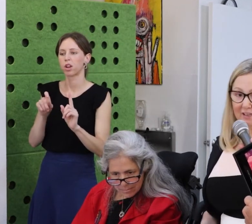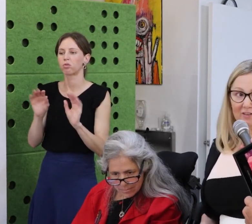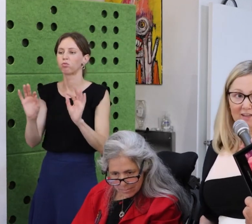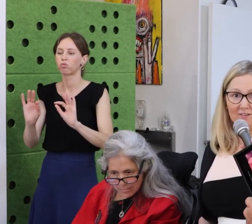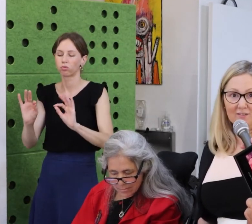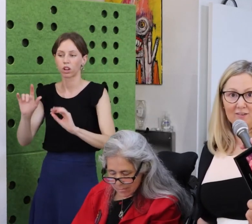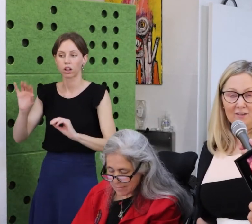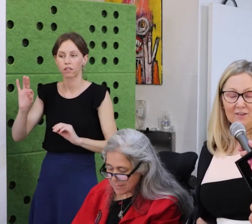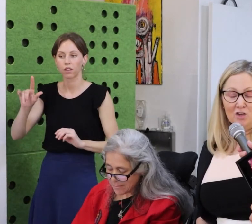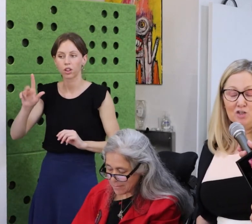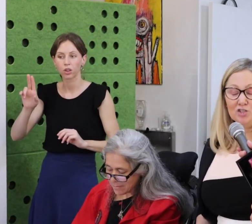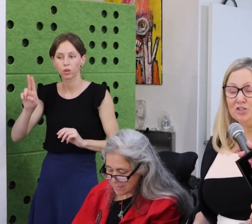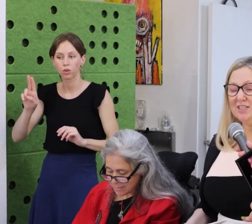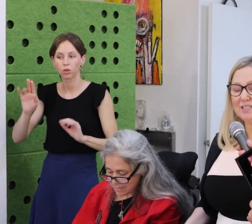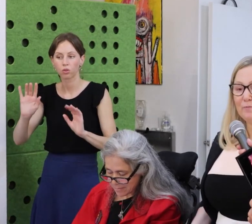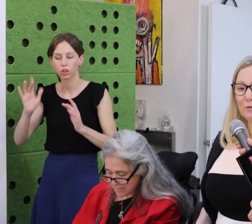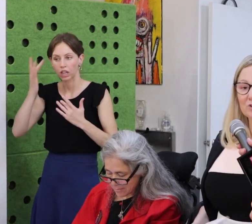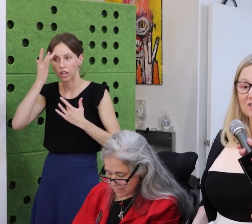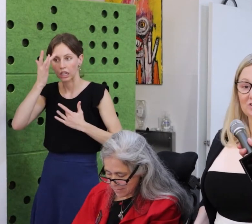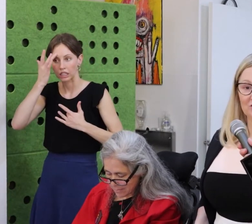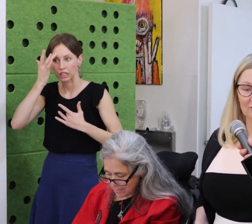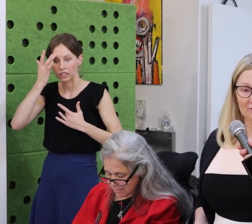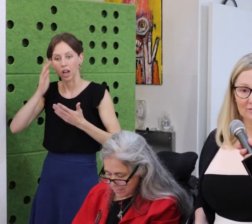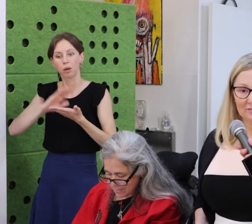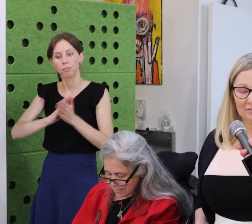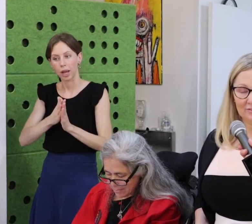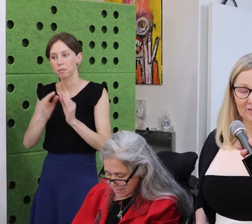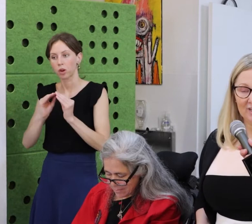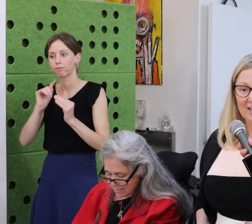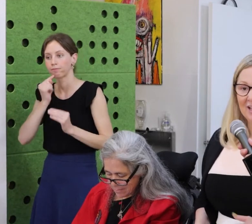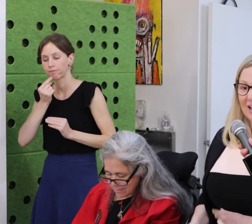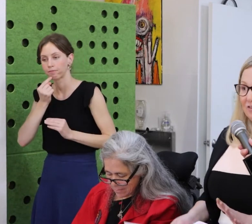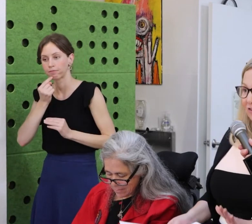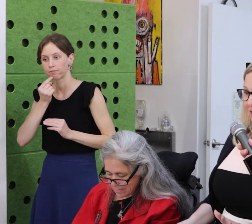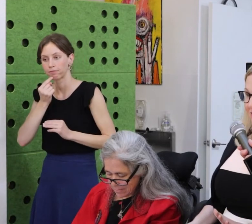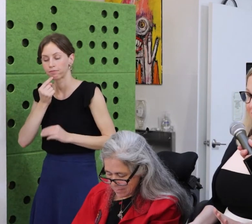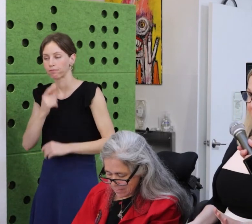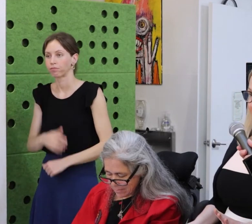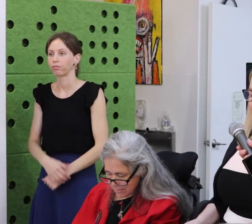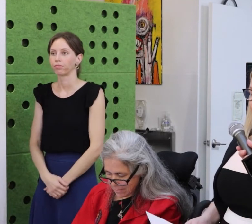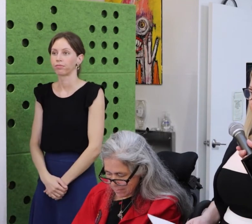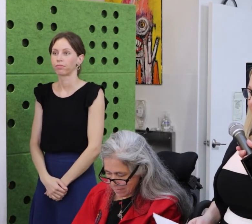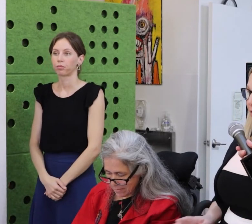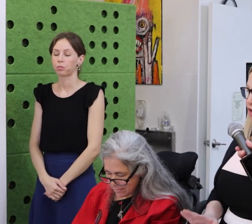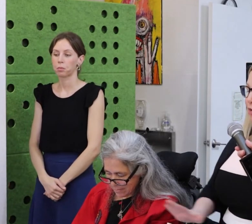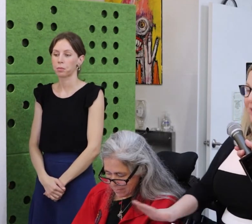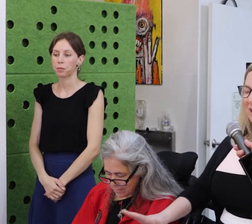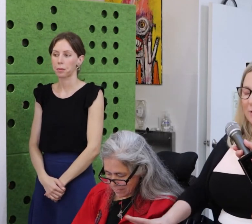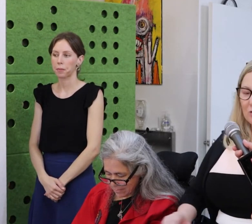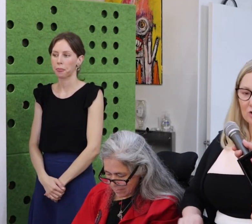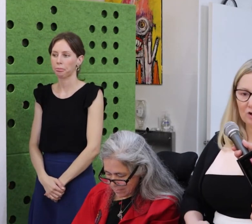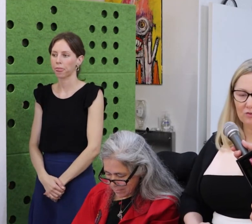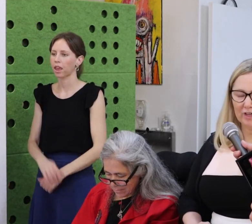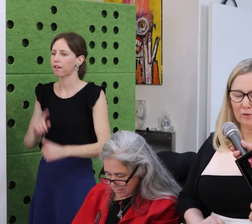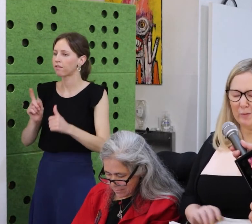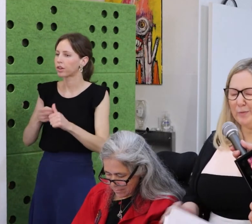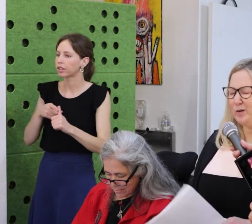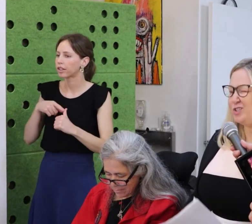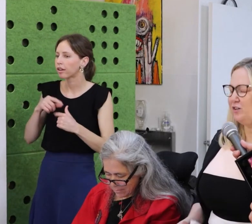disability that took away something that I thought gave me the most value.